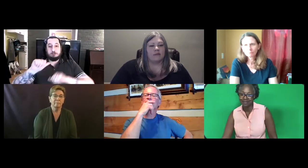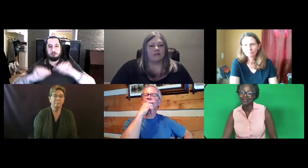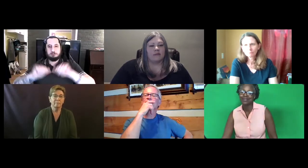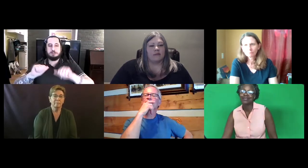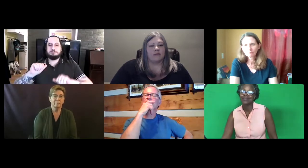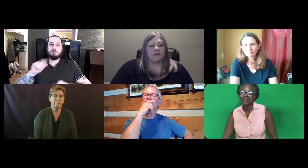skills.